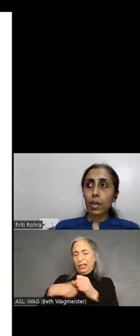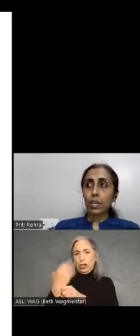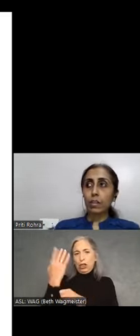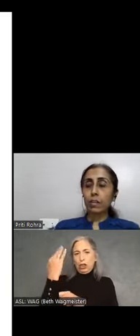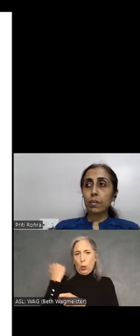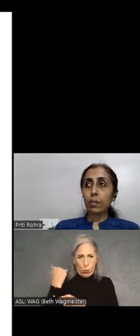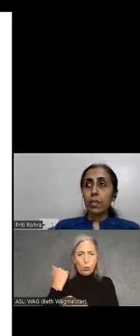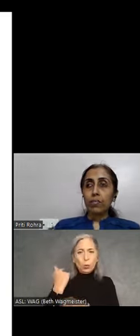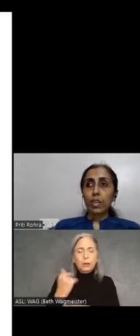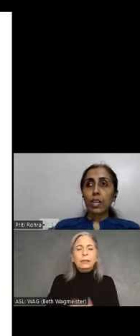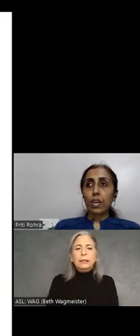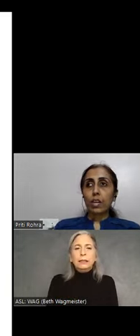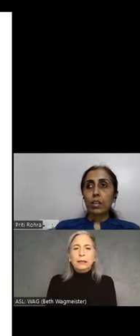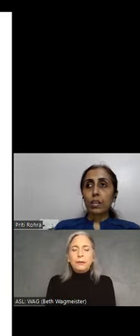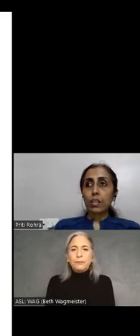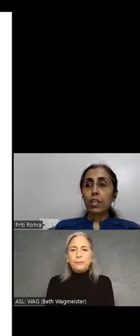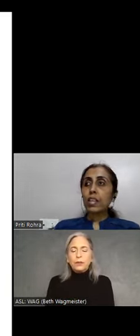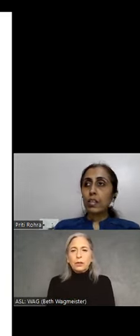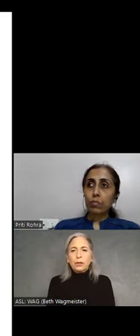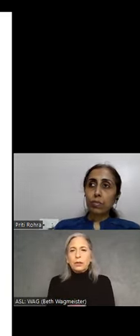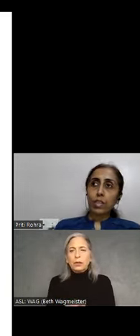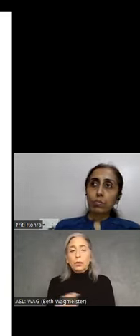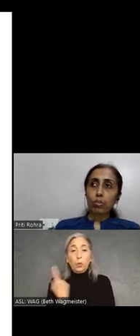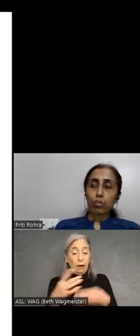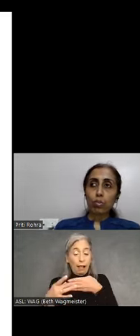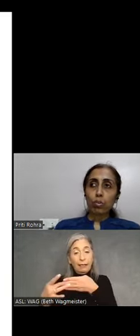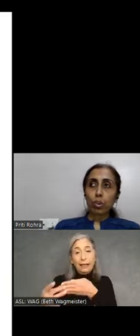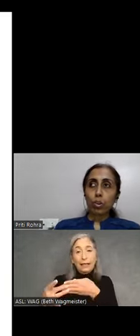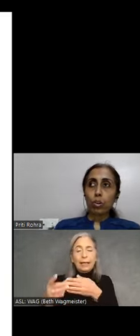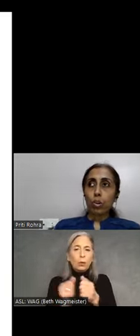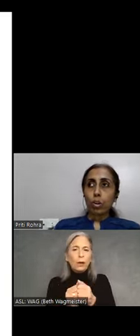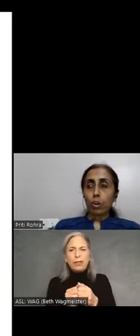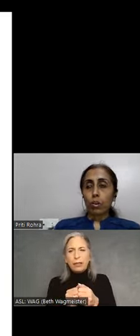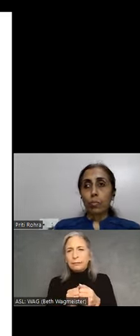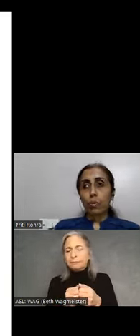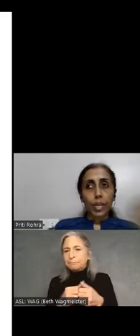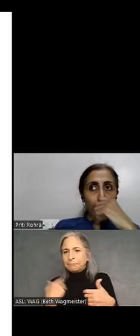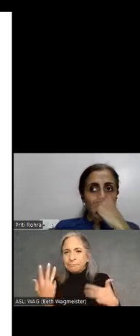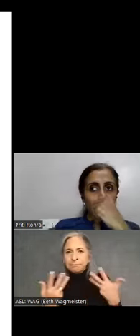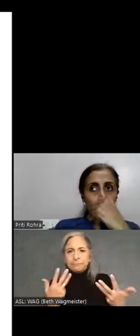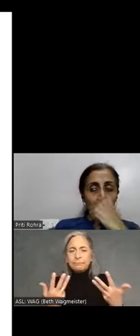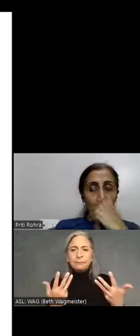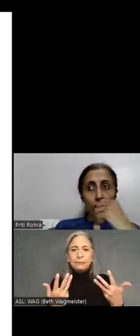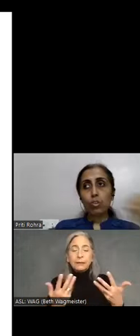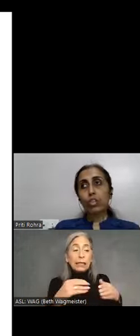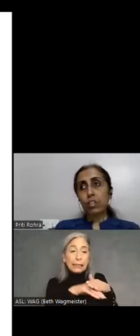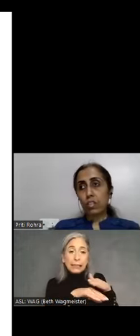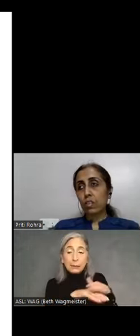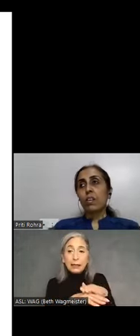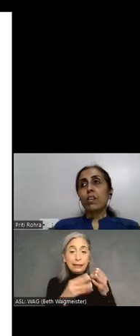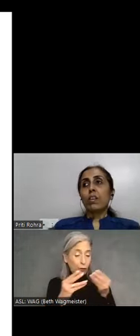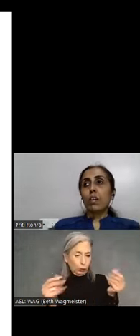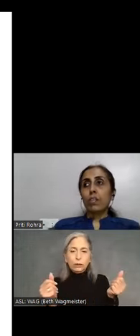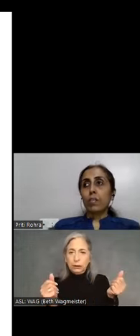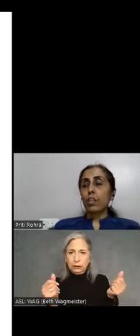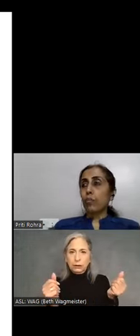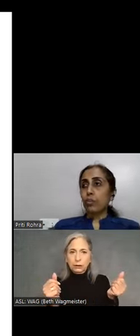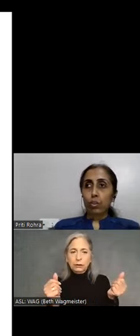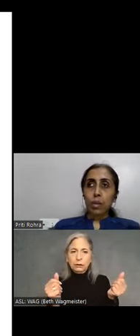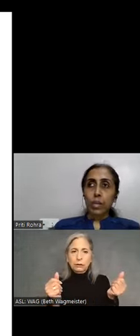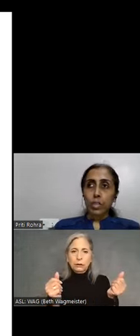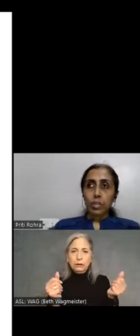And we are the leader when it comes to providing accessibility solutions in the offshore market.